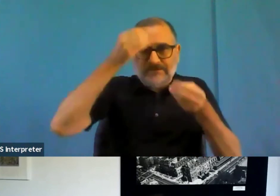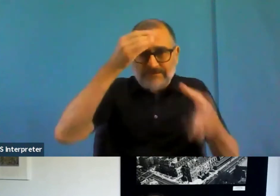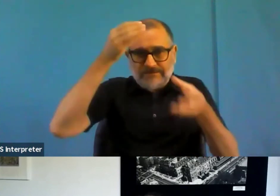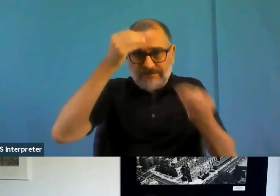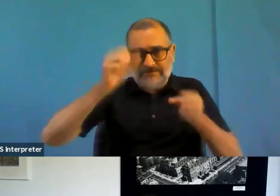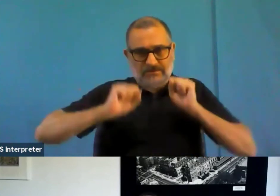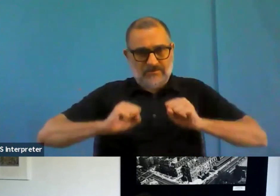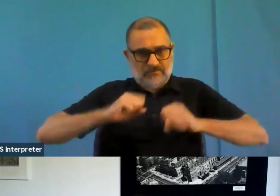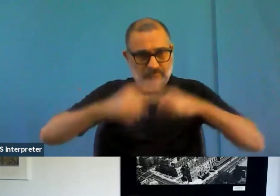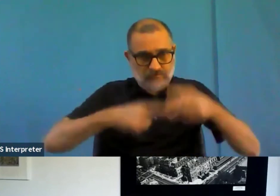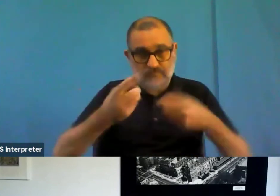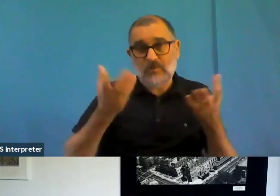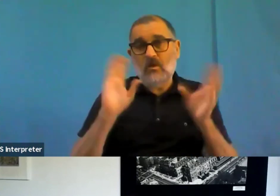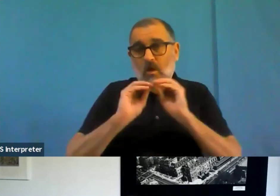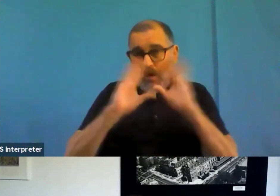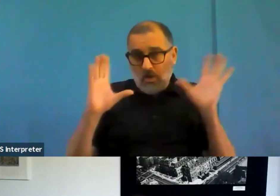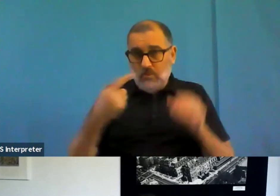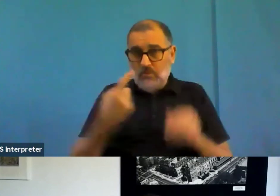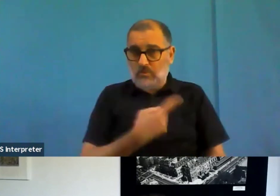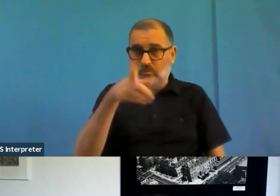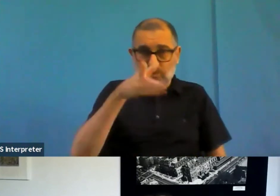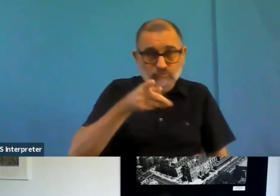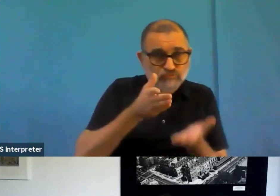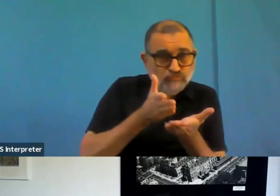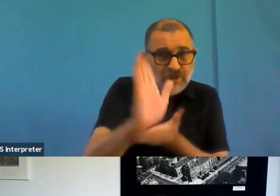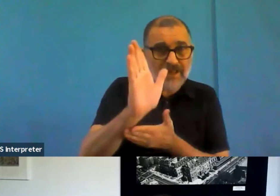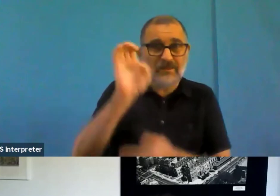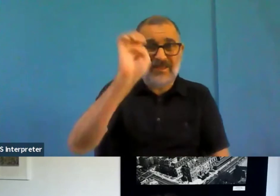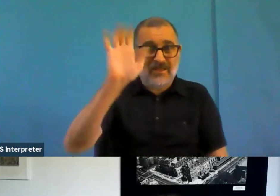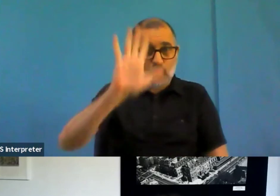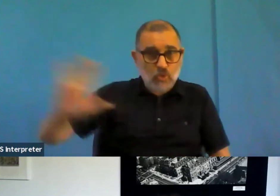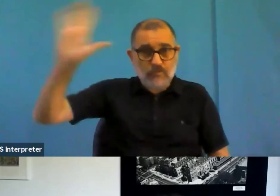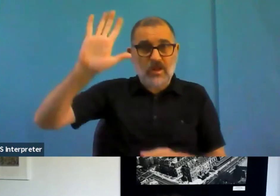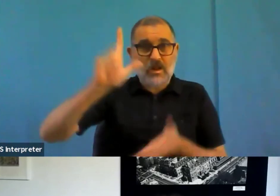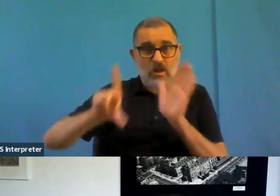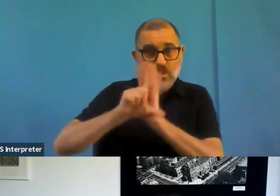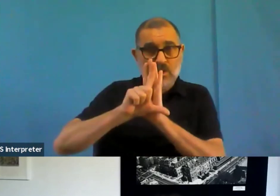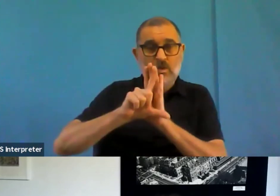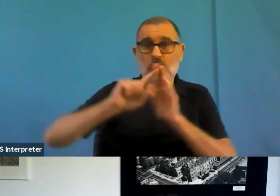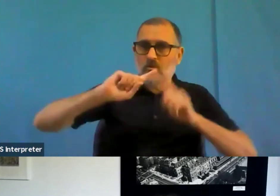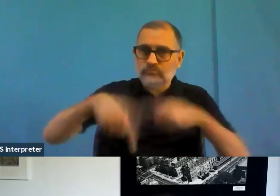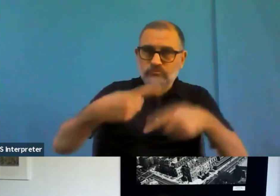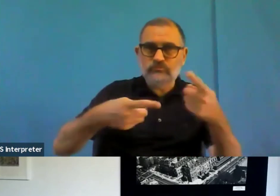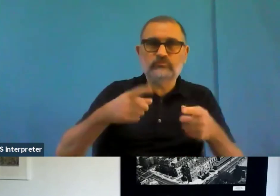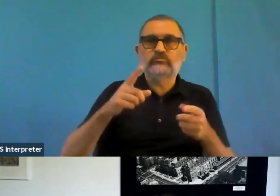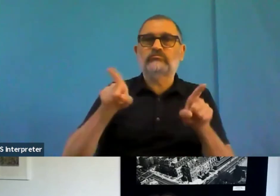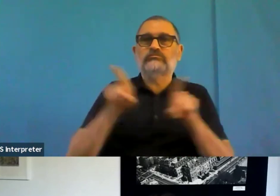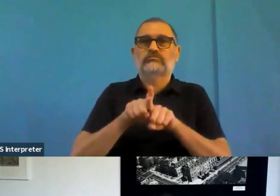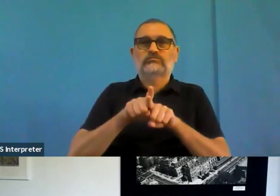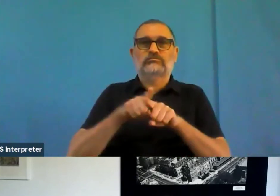So that's the only sort of tool there is. But some really interesting ideas that came out of that group, you know, the fines, the